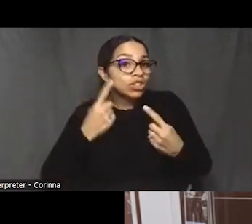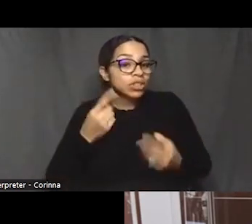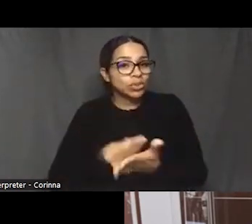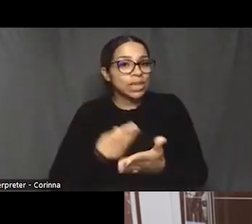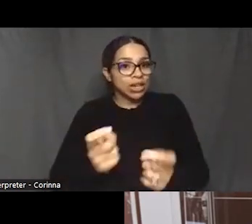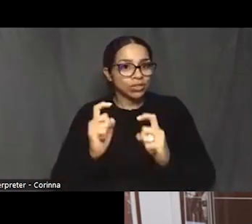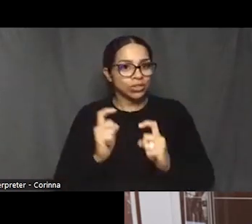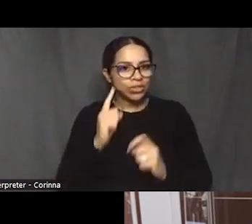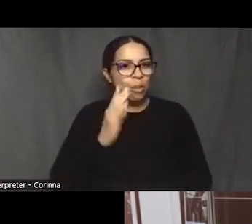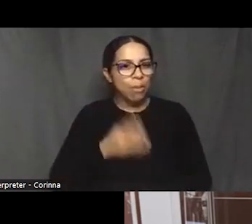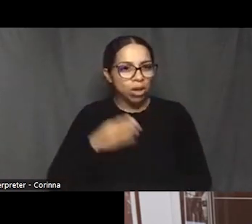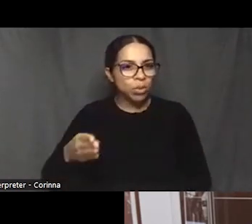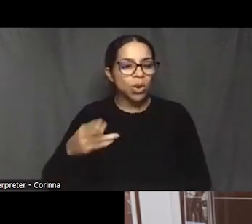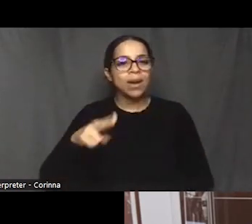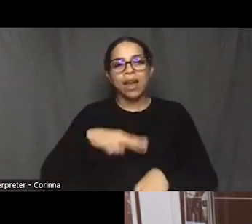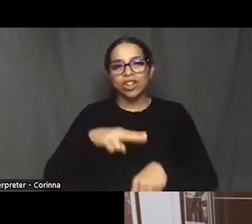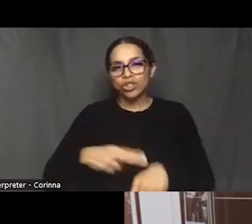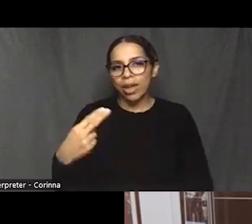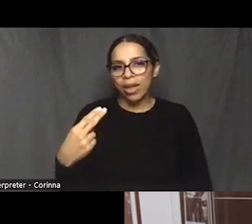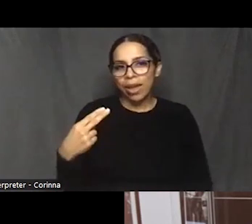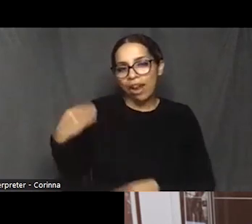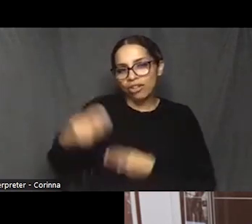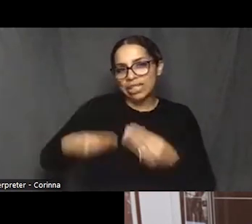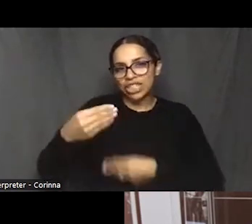to support this in future lunchtime lectures.